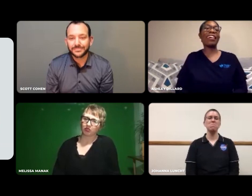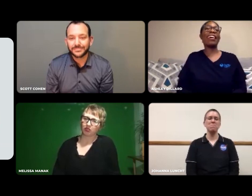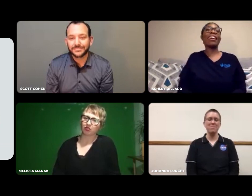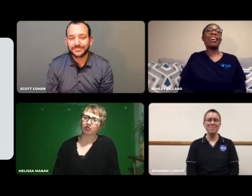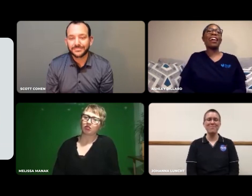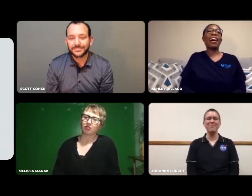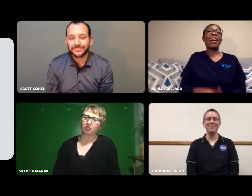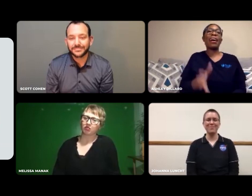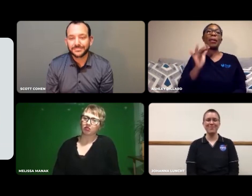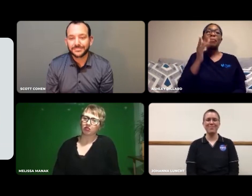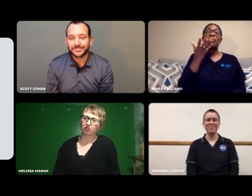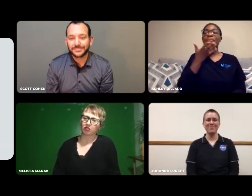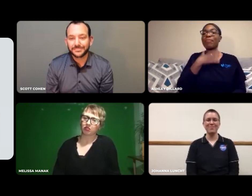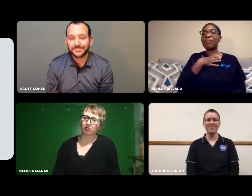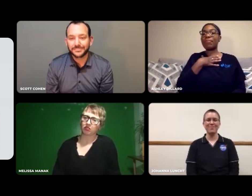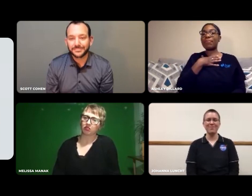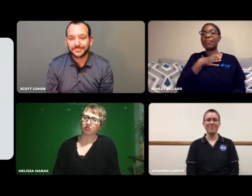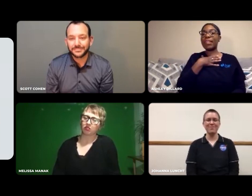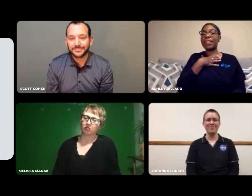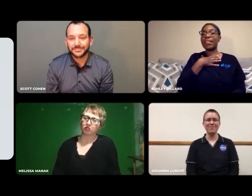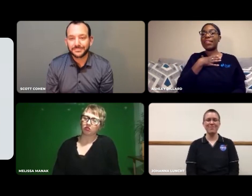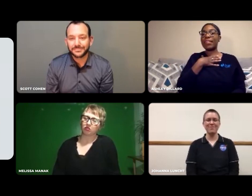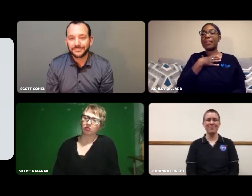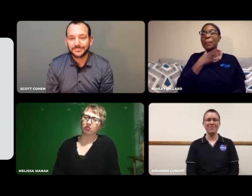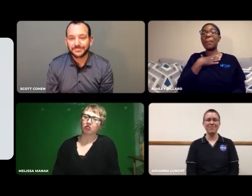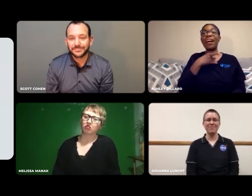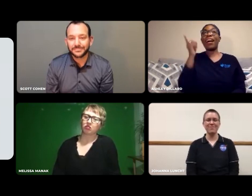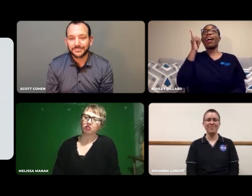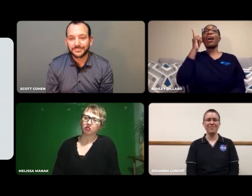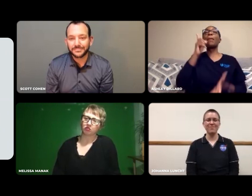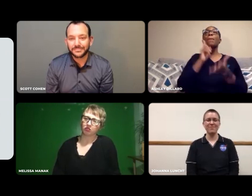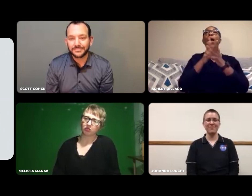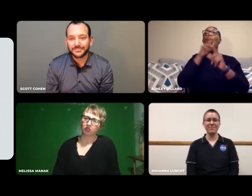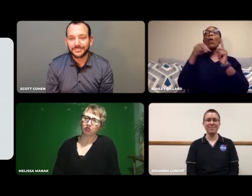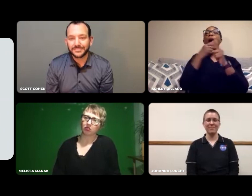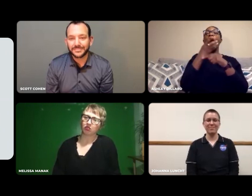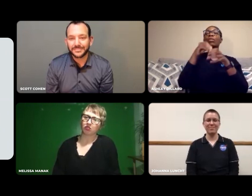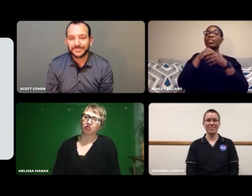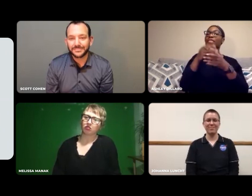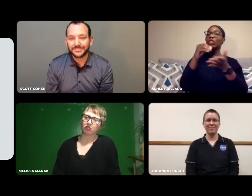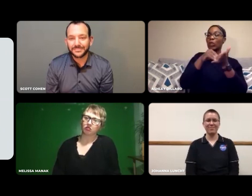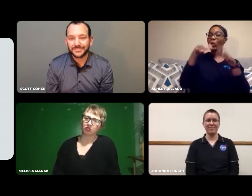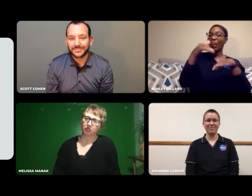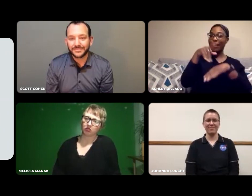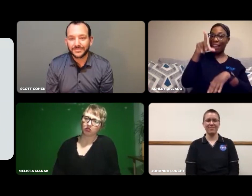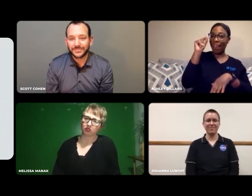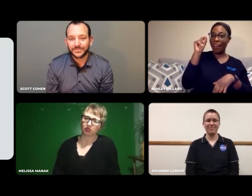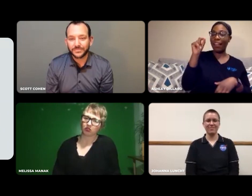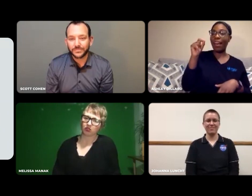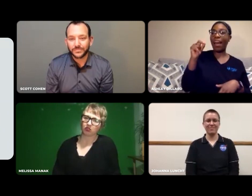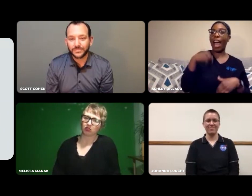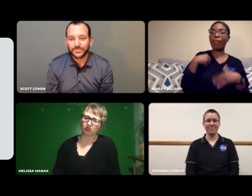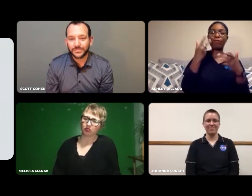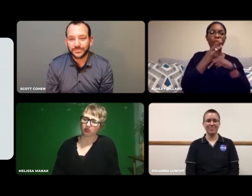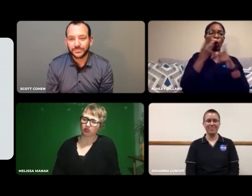That's why I became fascinated with STEM. My aha moment was I was a student at Gallaudet.